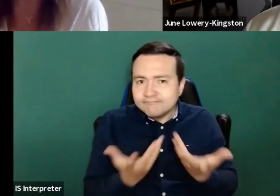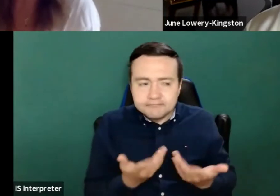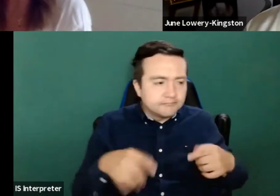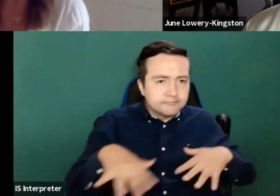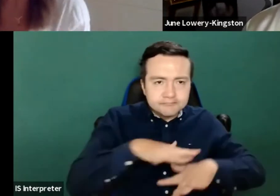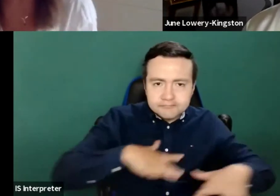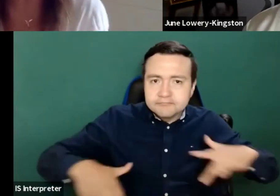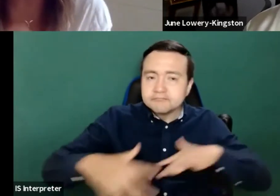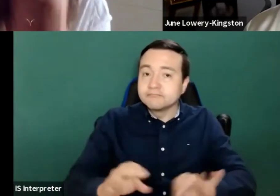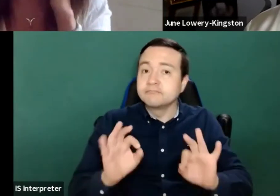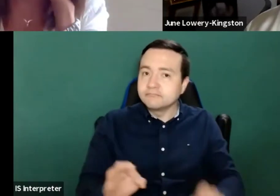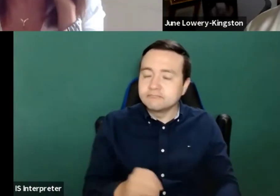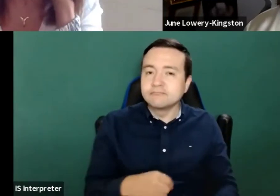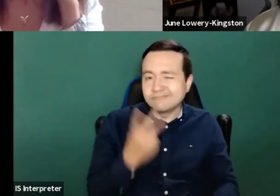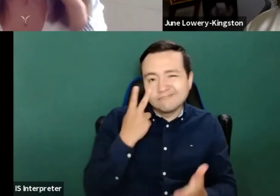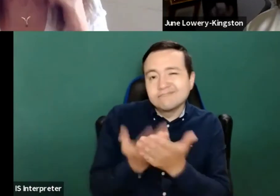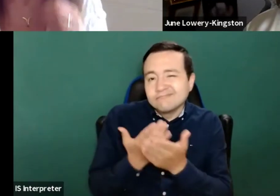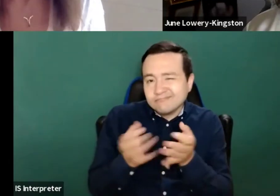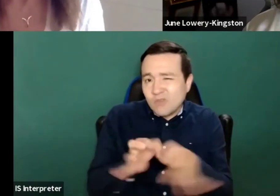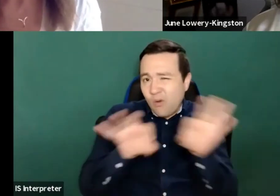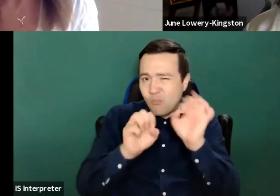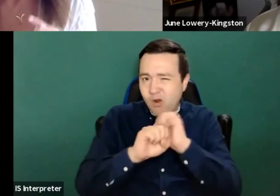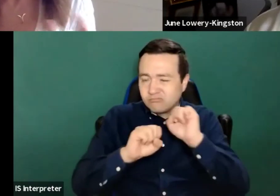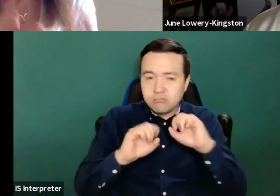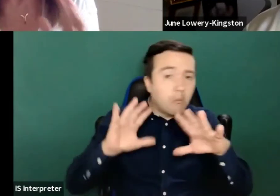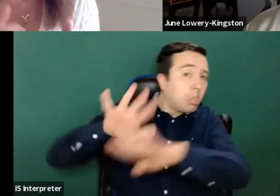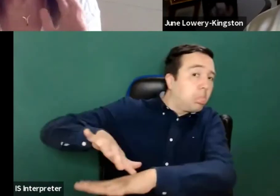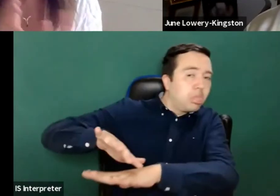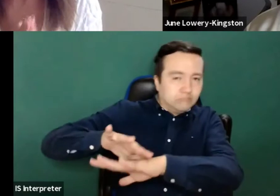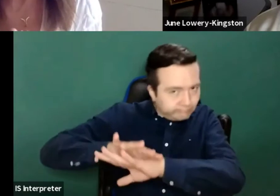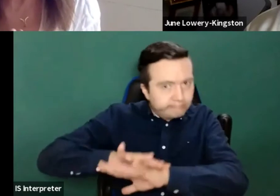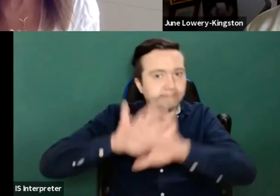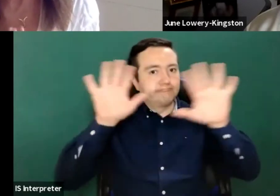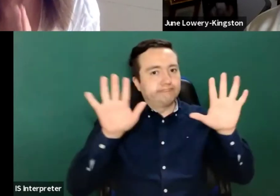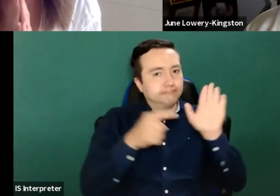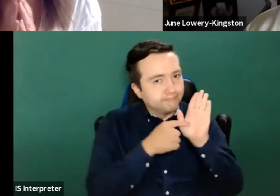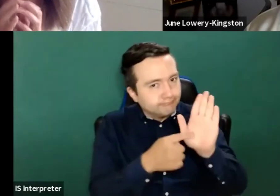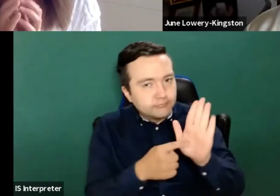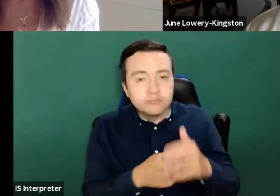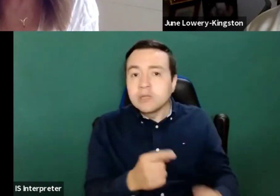that we keep it transparent and I got a question who is representing who here so just the commission